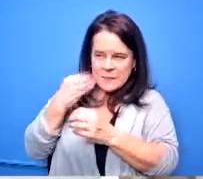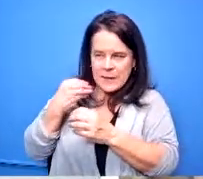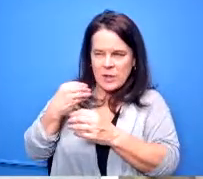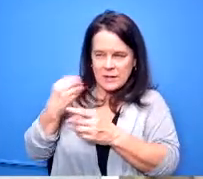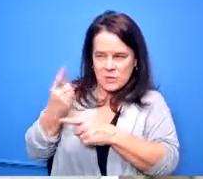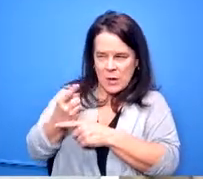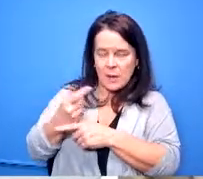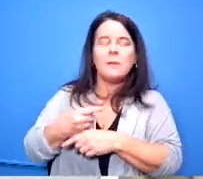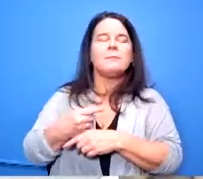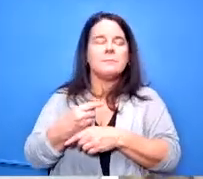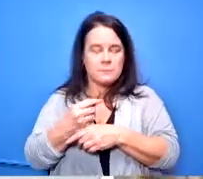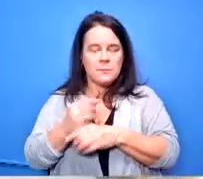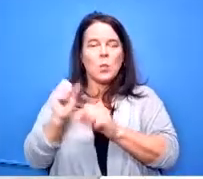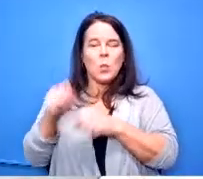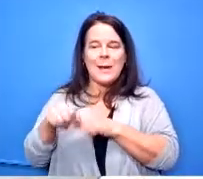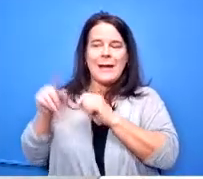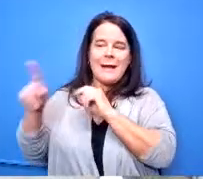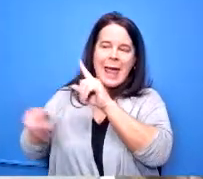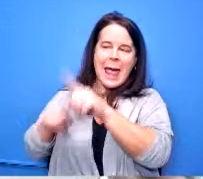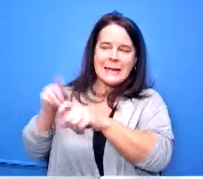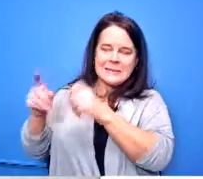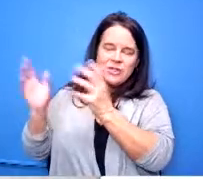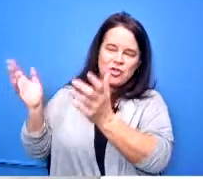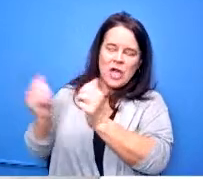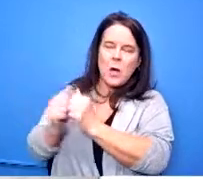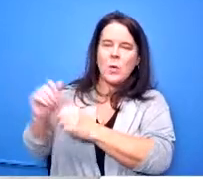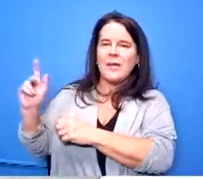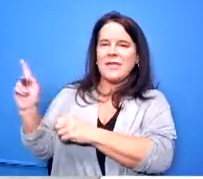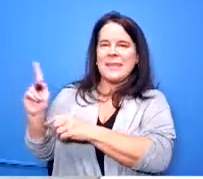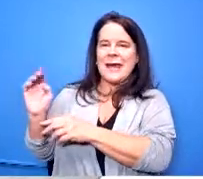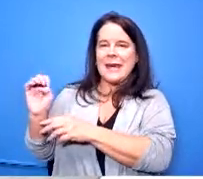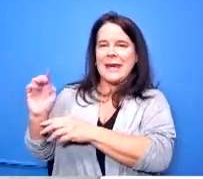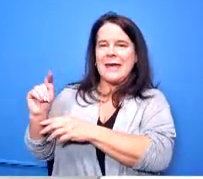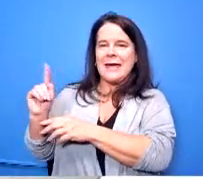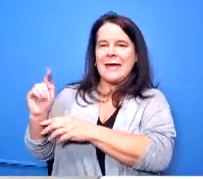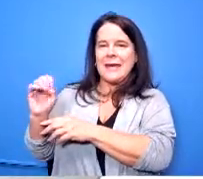that conversation with kettering health to see if there's a way for their trainers to offer